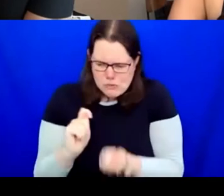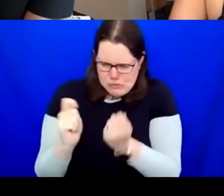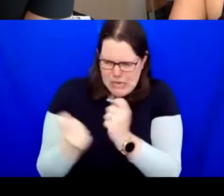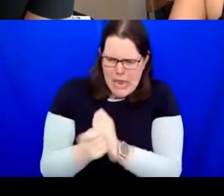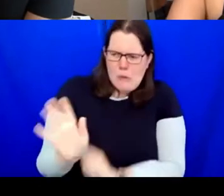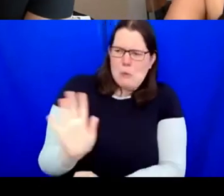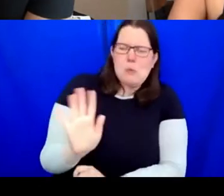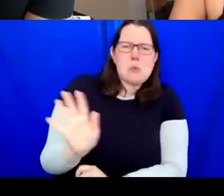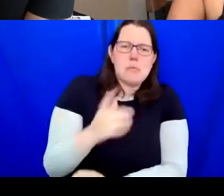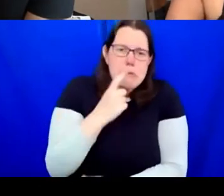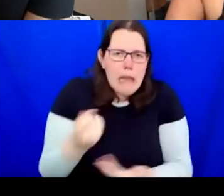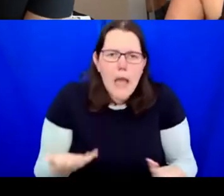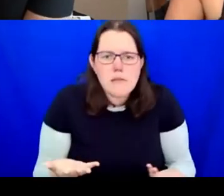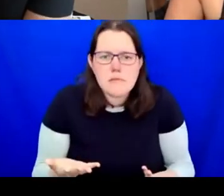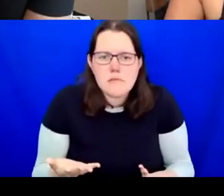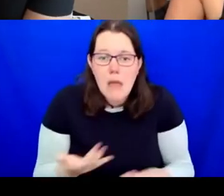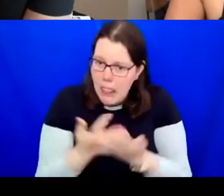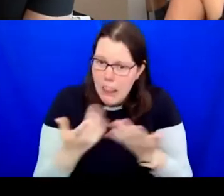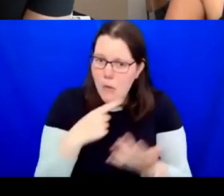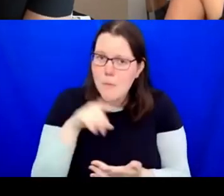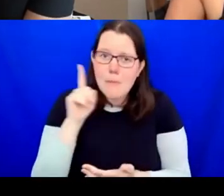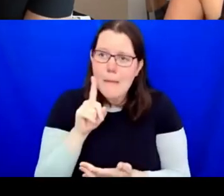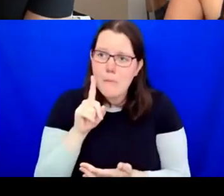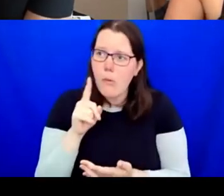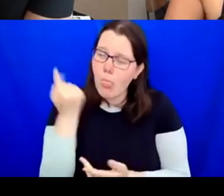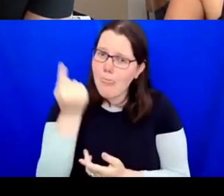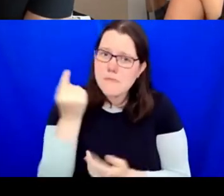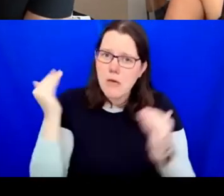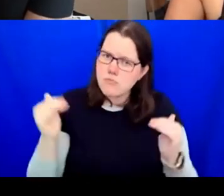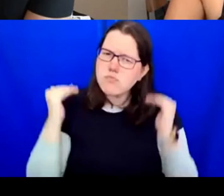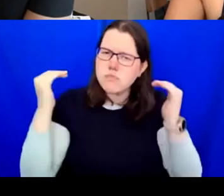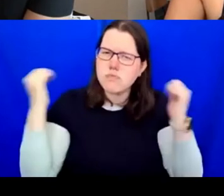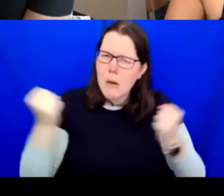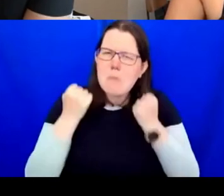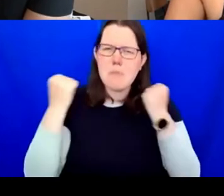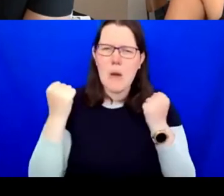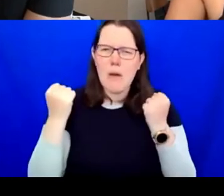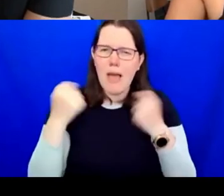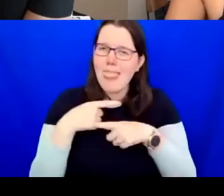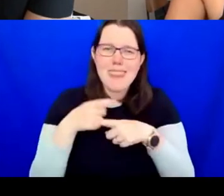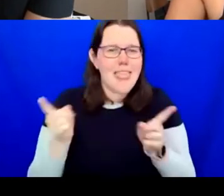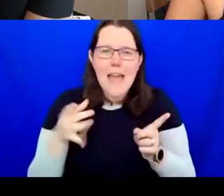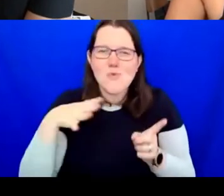people in positions of power are afraid to admit they do not know, there is shame in not knowing